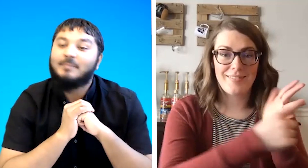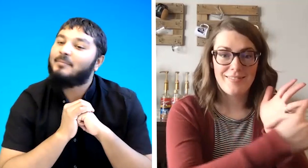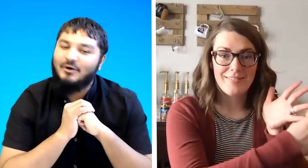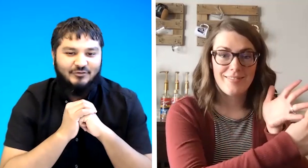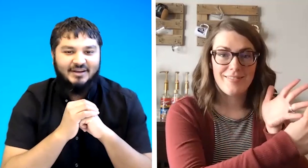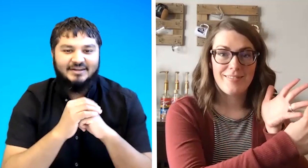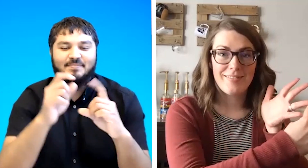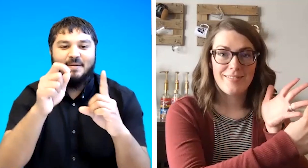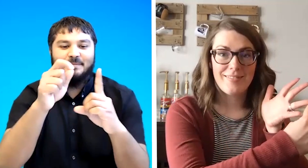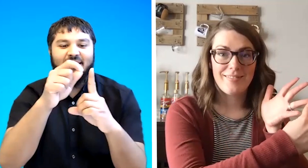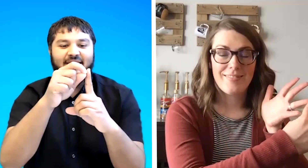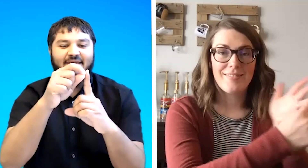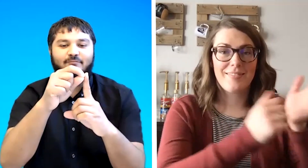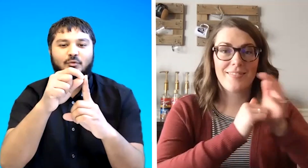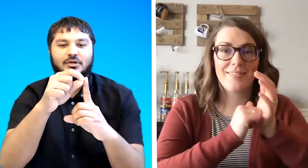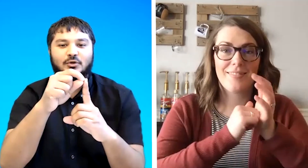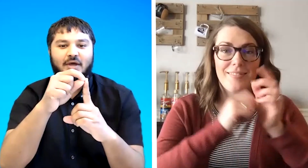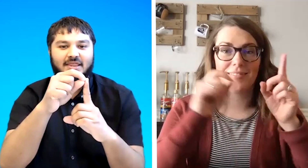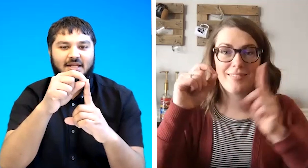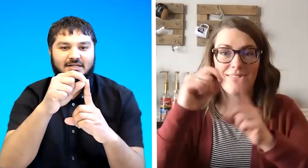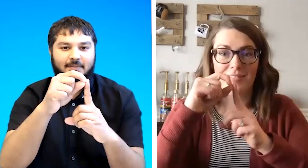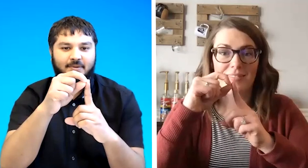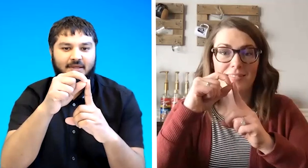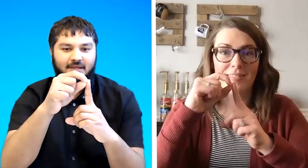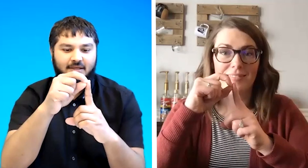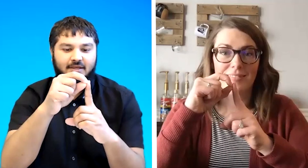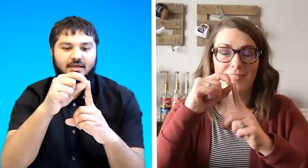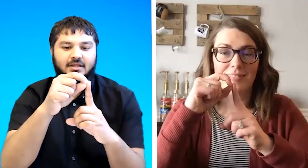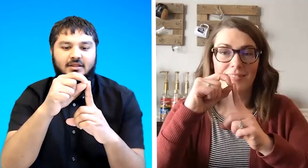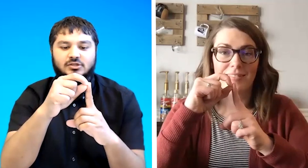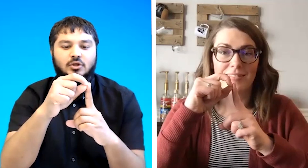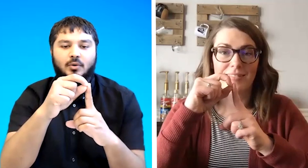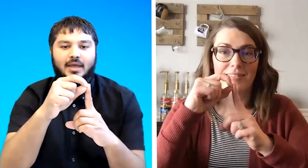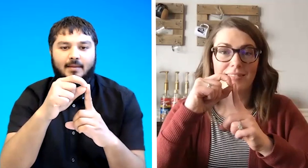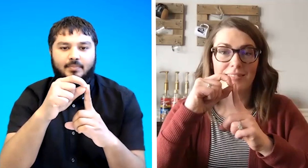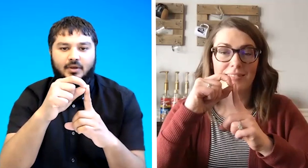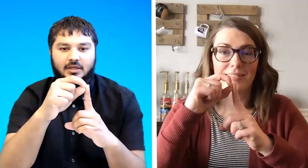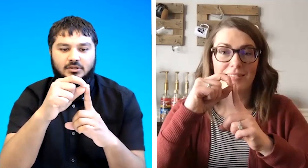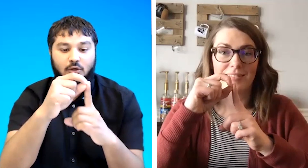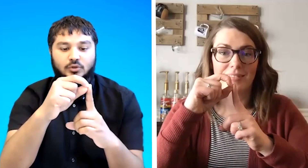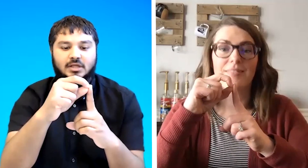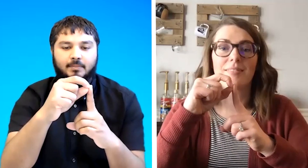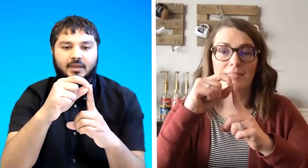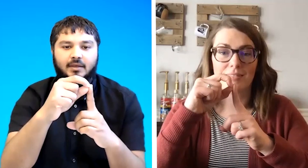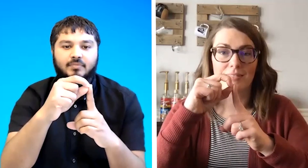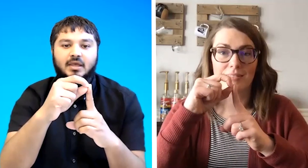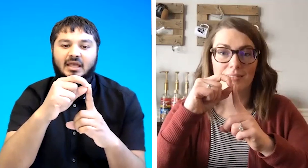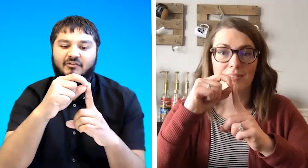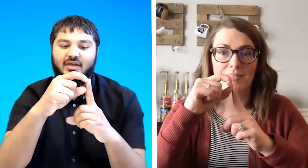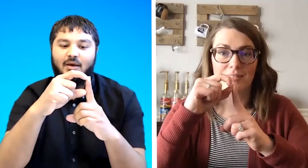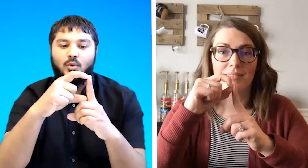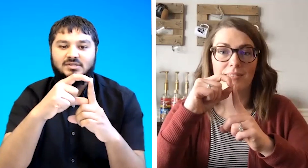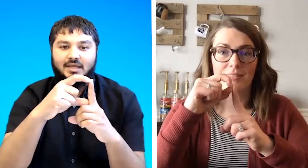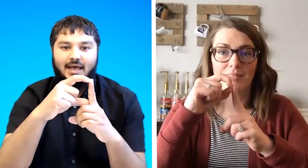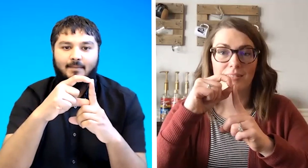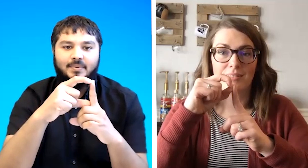perfect p when you look at the letter p there's no gap okay so it looks like p if it was a gap